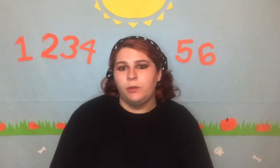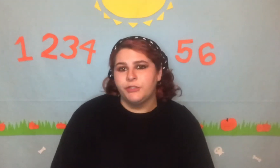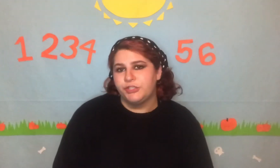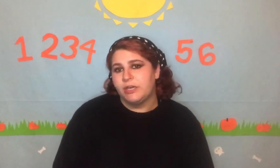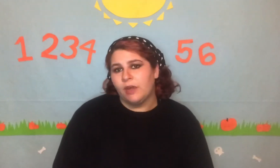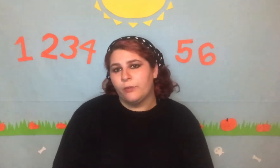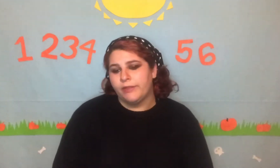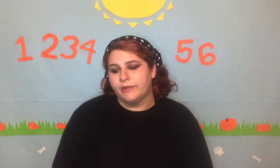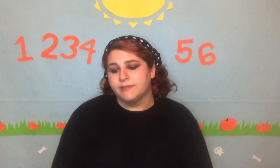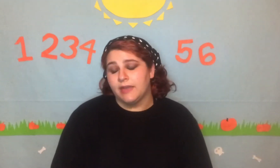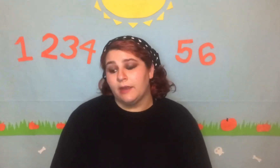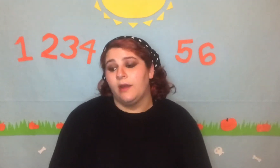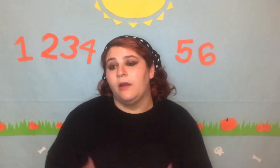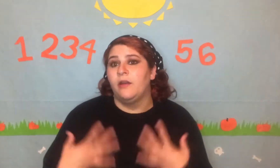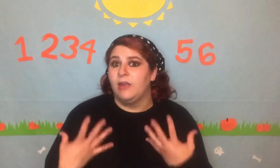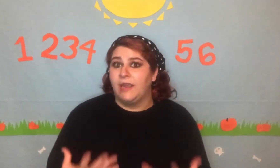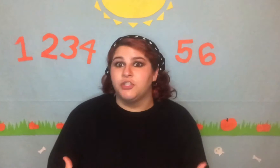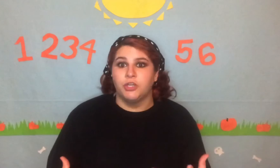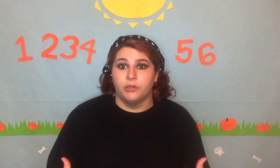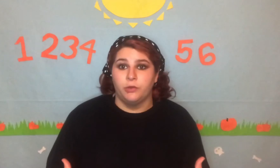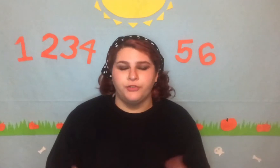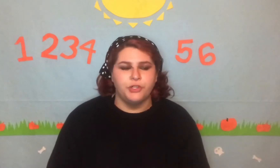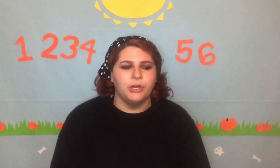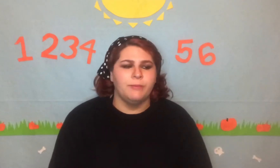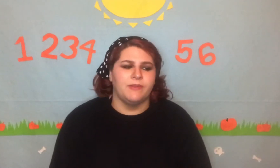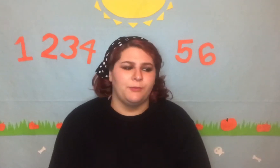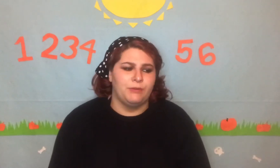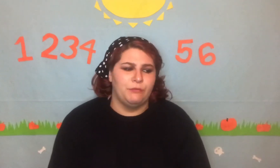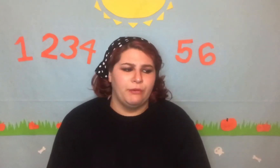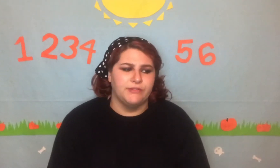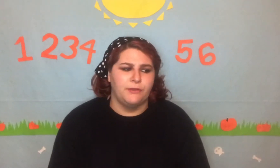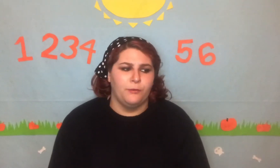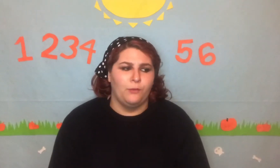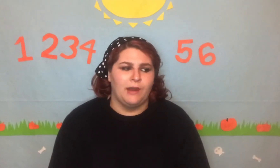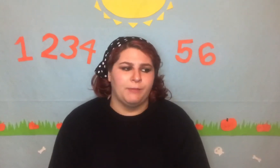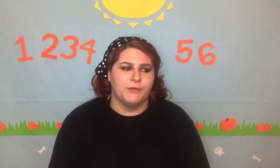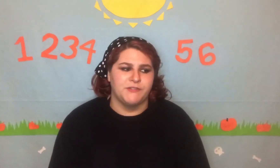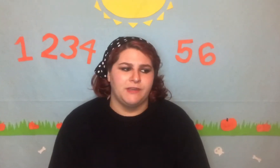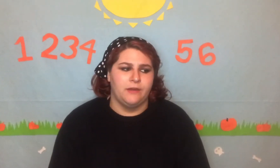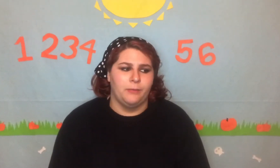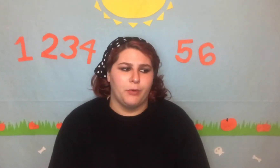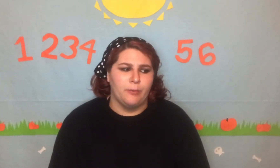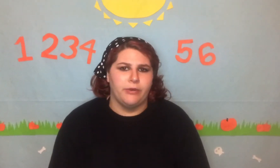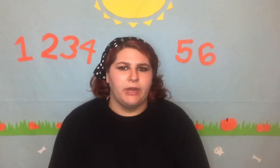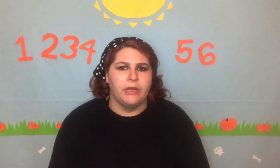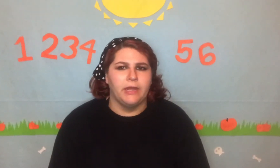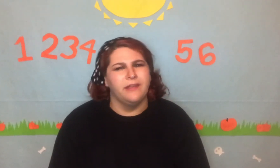schtick where there's like Asian culture but then we focus on the white person appropriating it, you